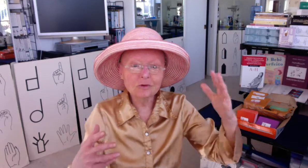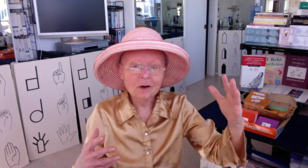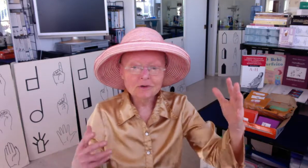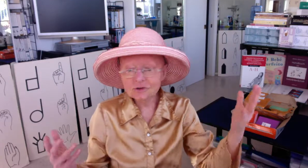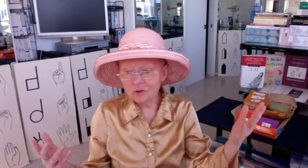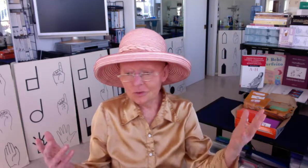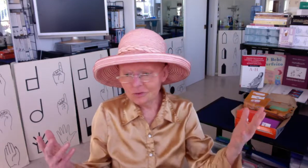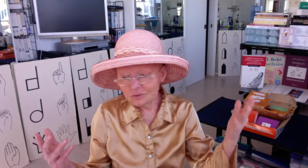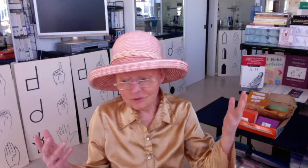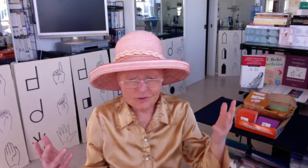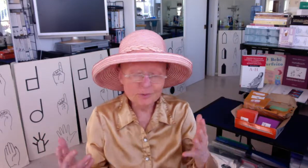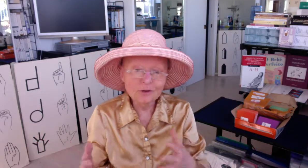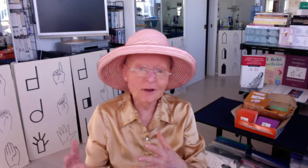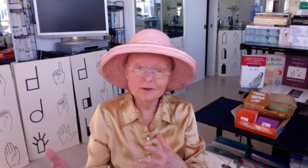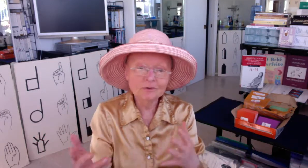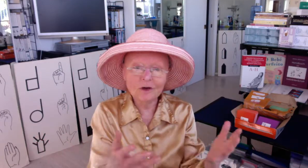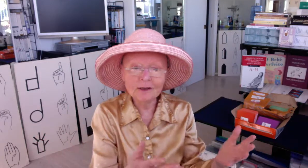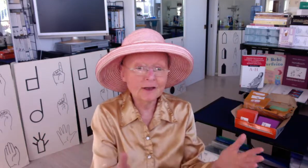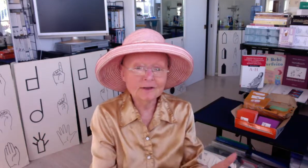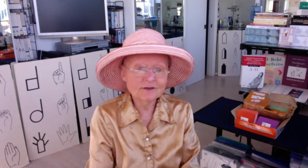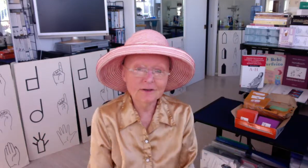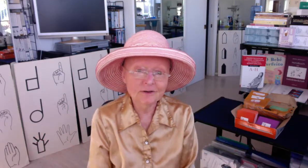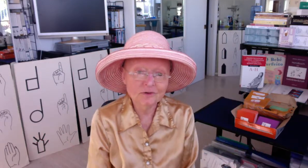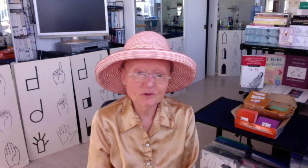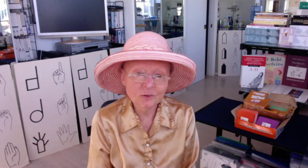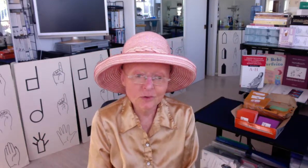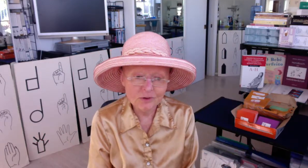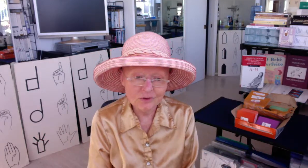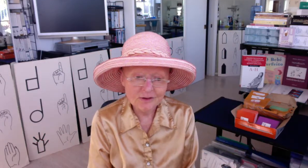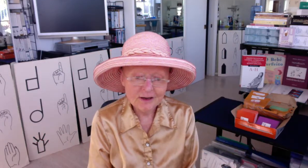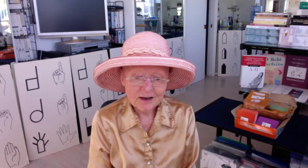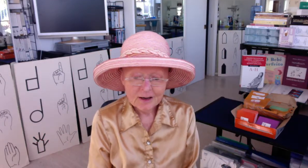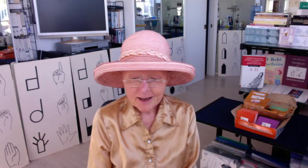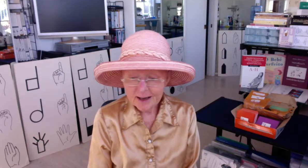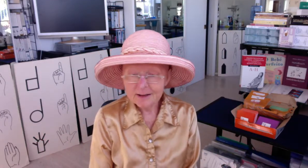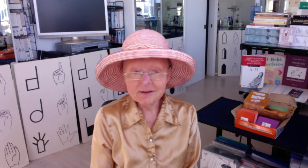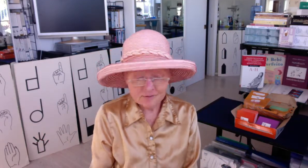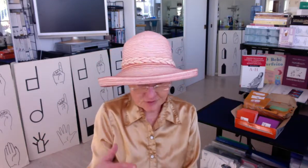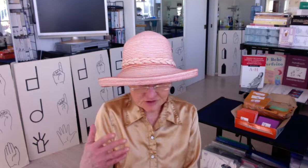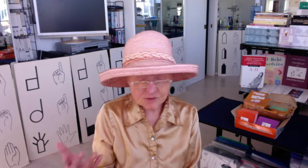So you can apply it to writing any sign language in the world and in French- Switzerland